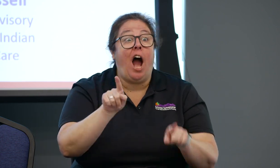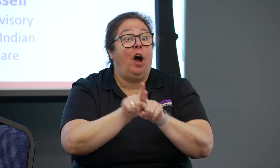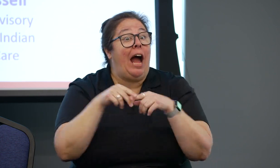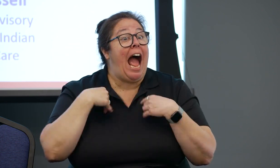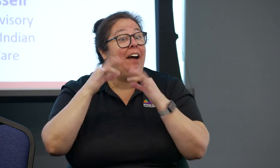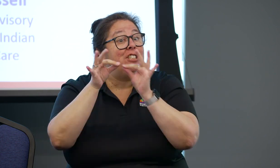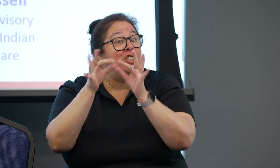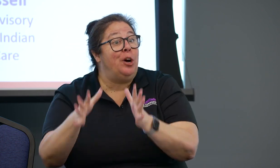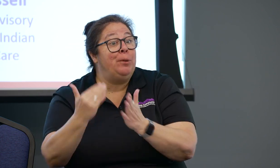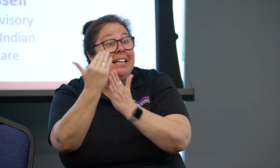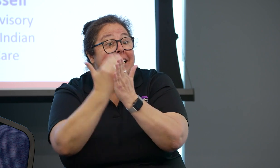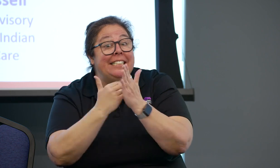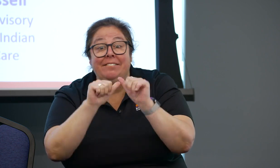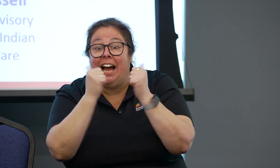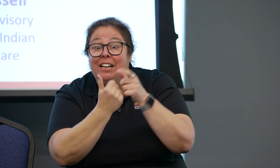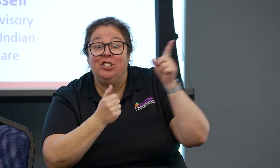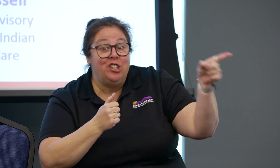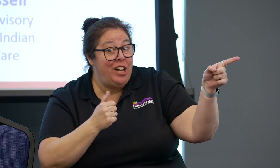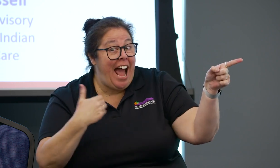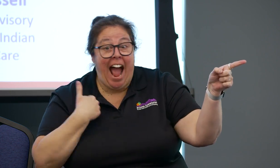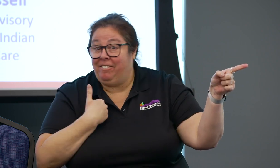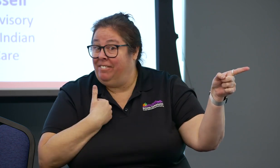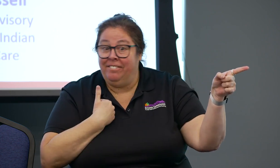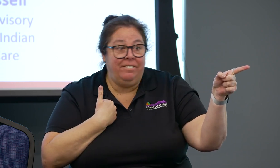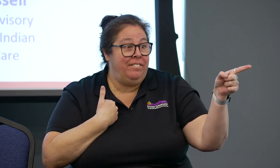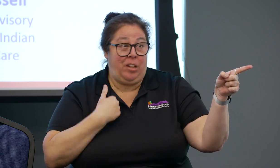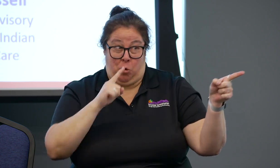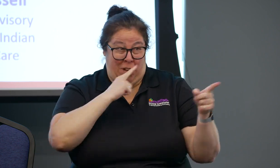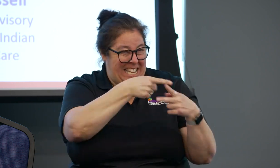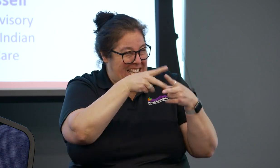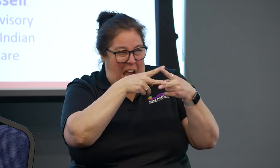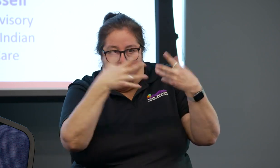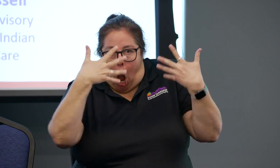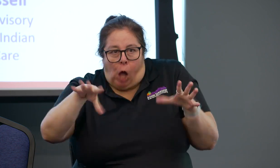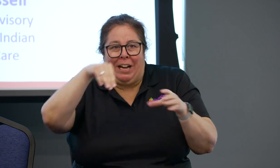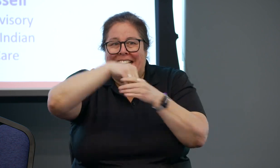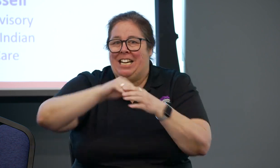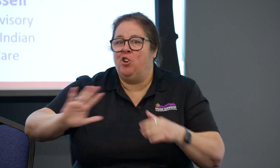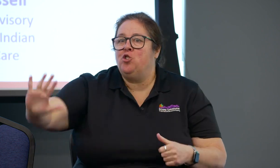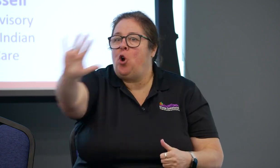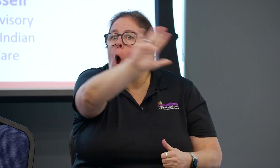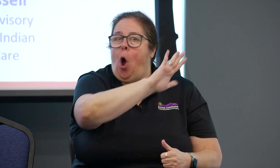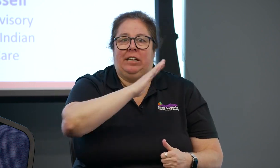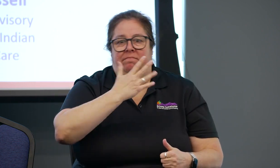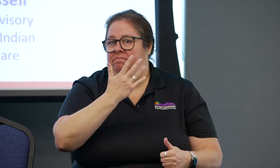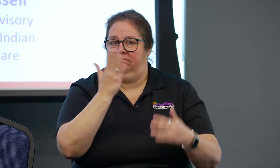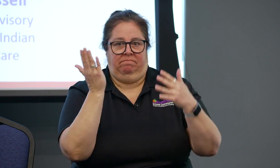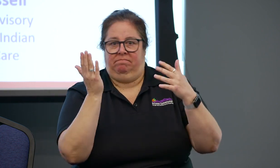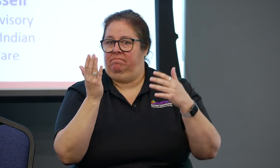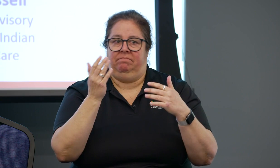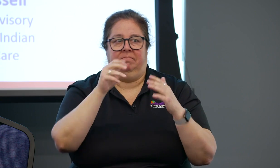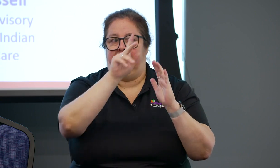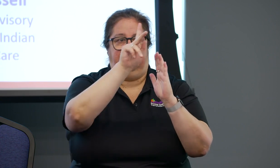They don't, people don't know where to, who to reach out to in order to get those accommodations.